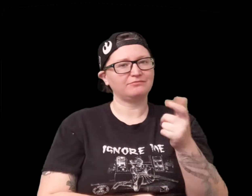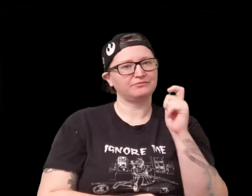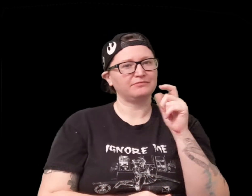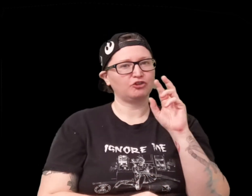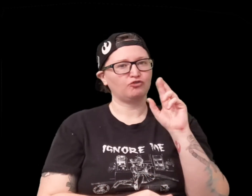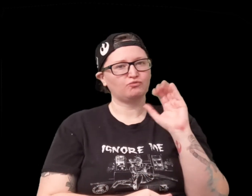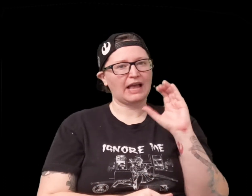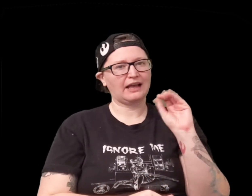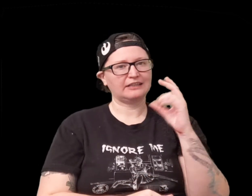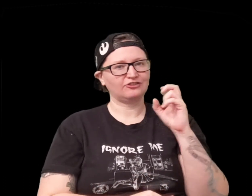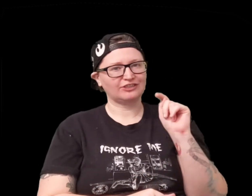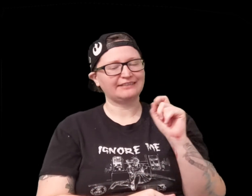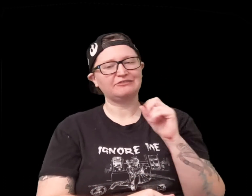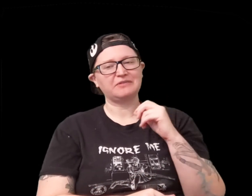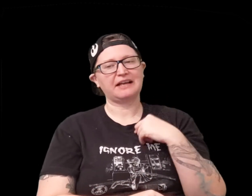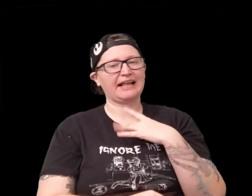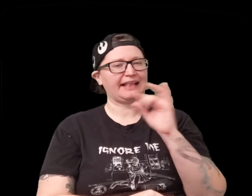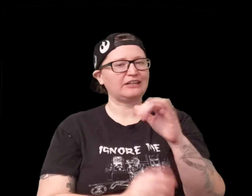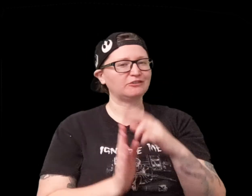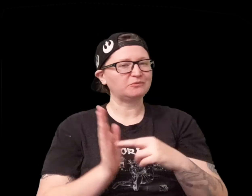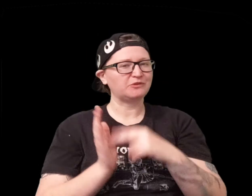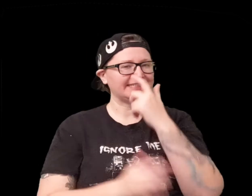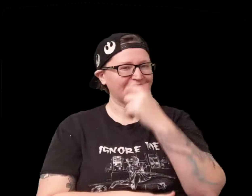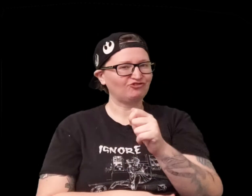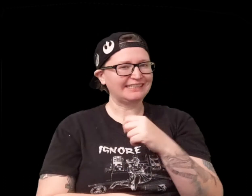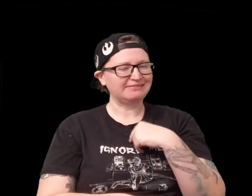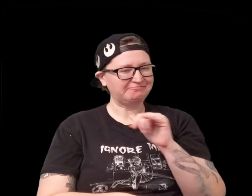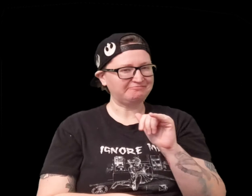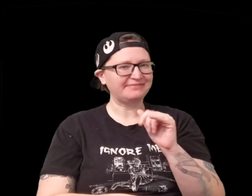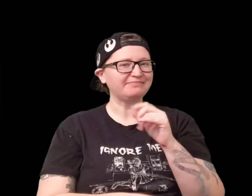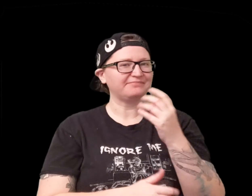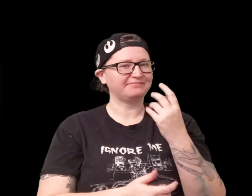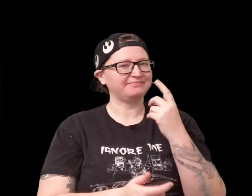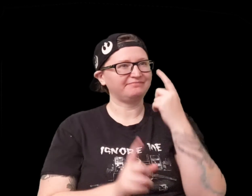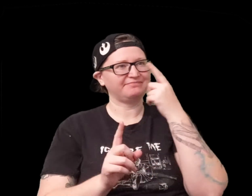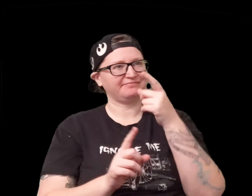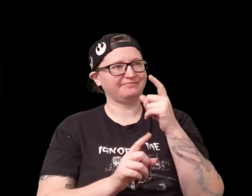meaning you get better at it with the ricochet so I thought that was kind of an interesting rule